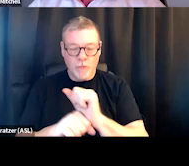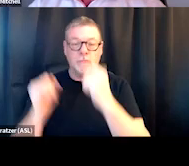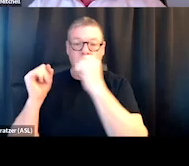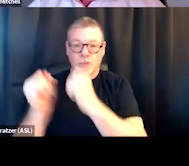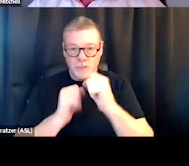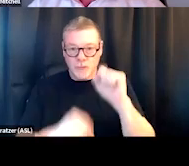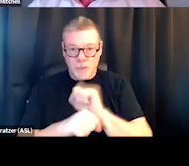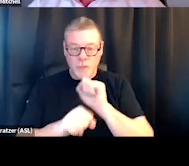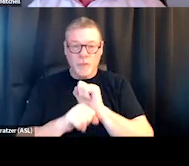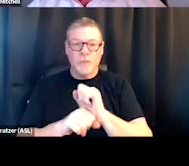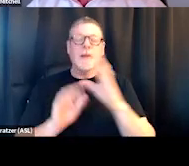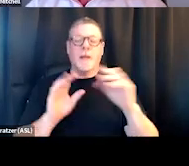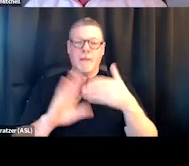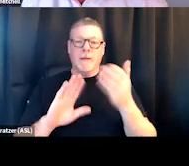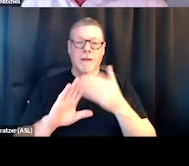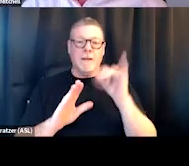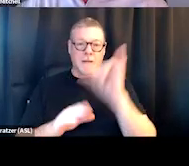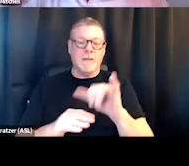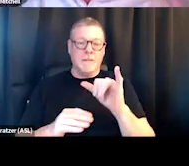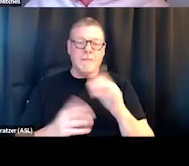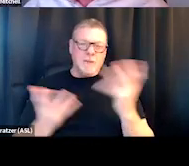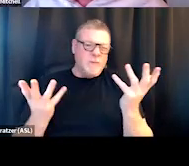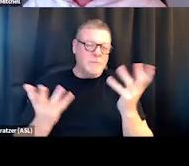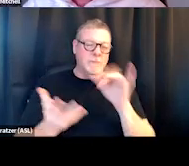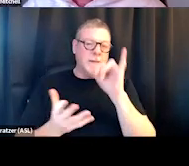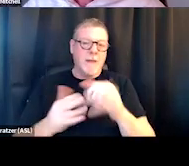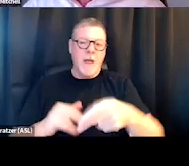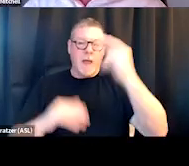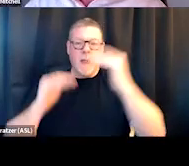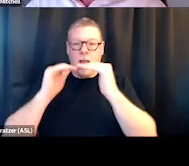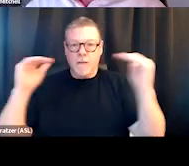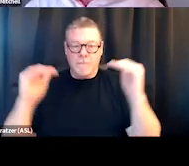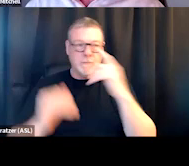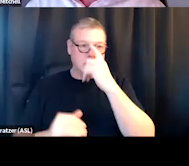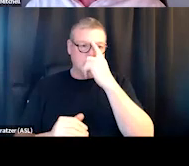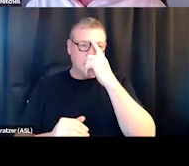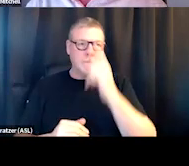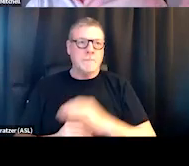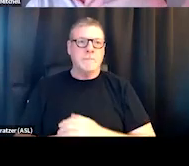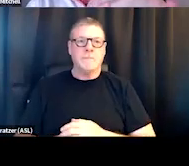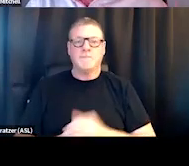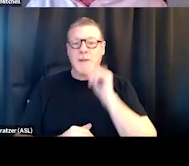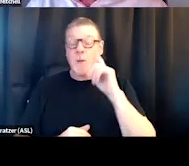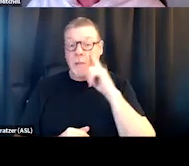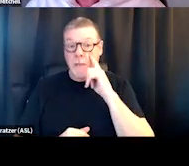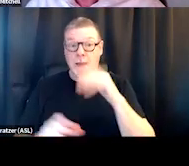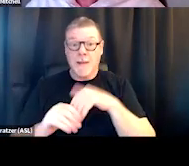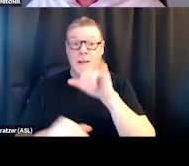and then operationalizing that as we go through. So those are just some high-level comments, and I don't think until those things are done as a foundation,